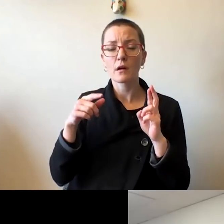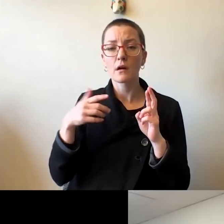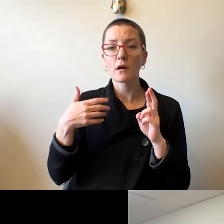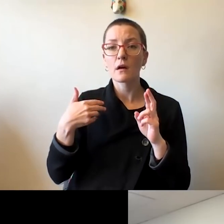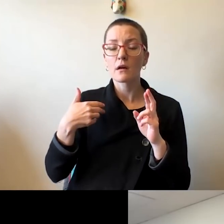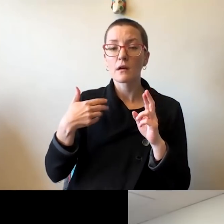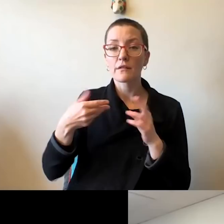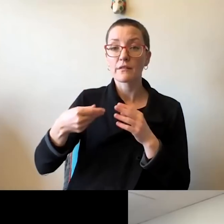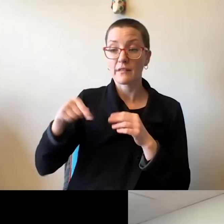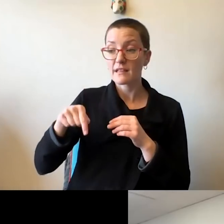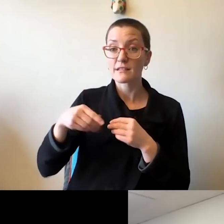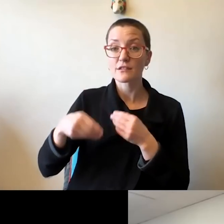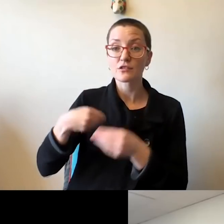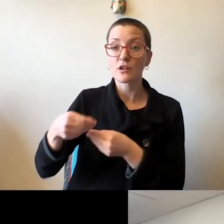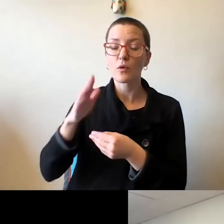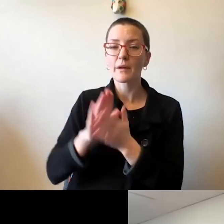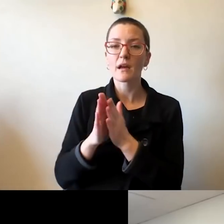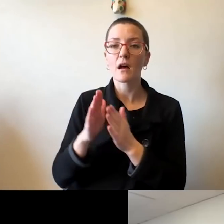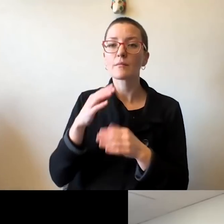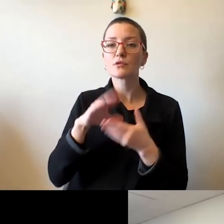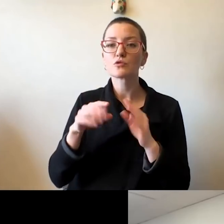for future generations, about the good and the bad